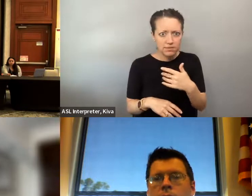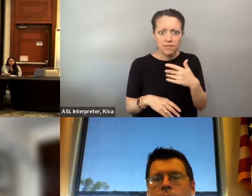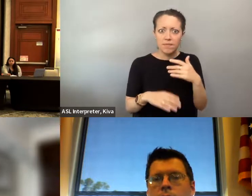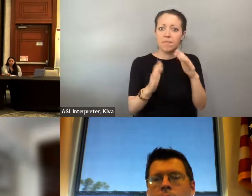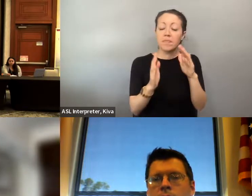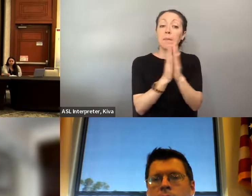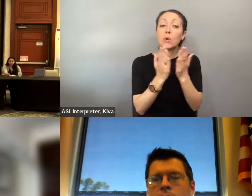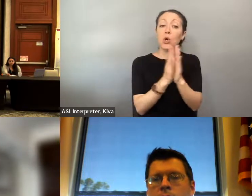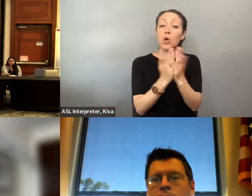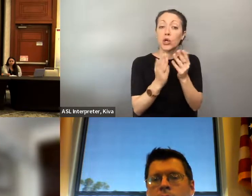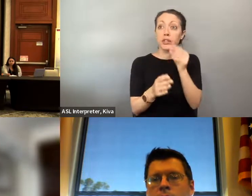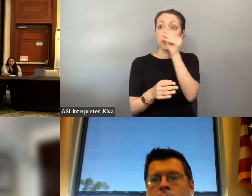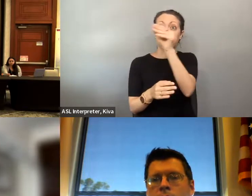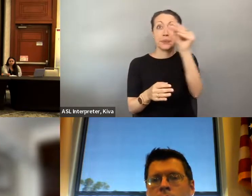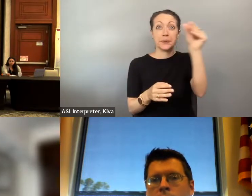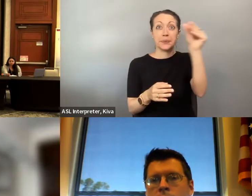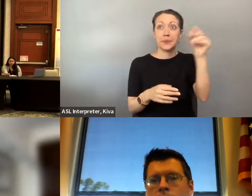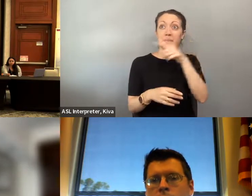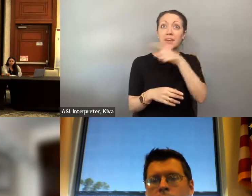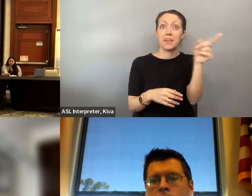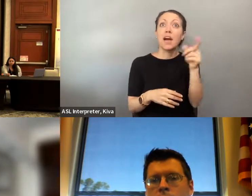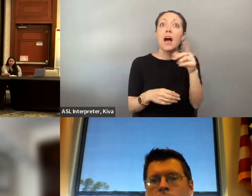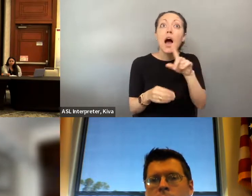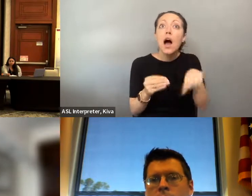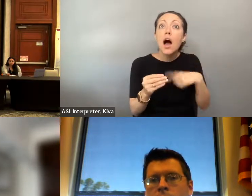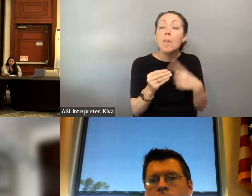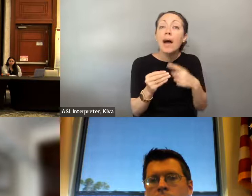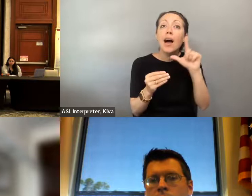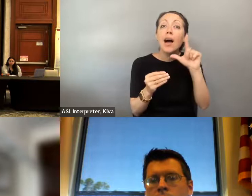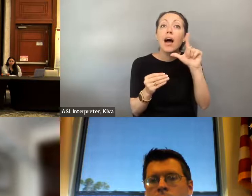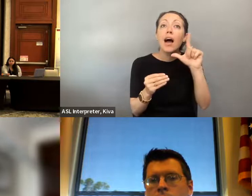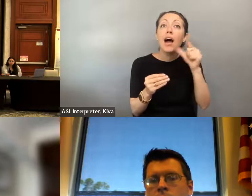Where books are being taken off bookshelves in school